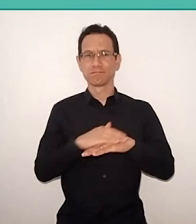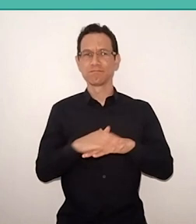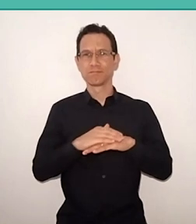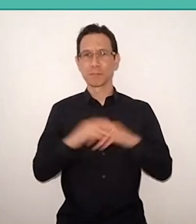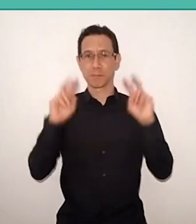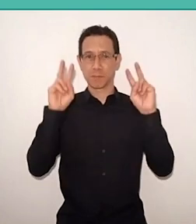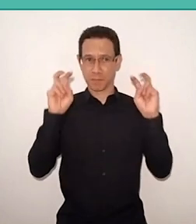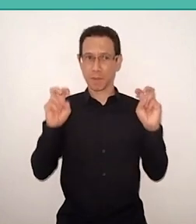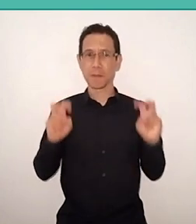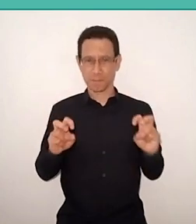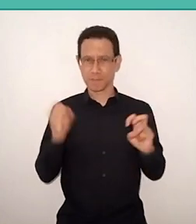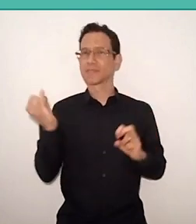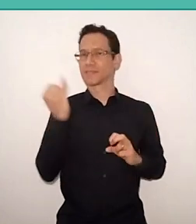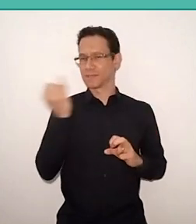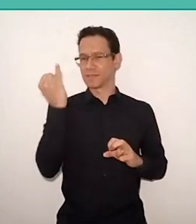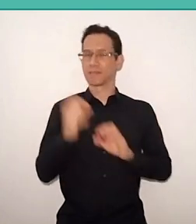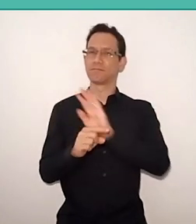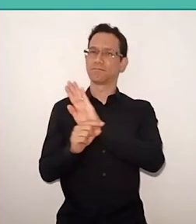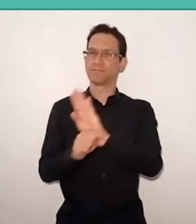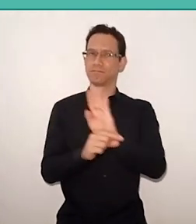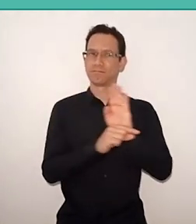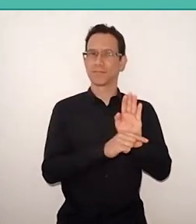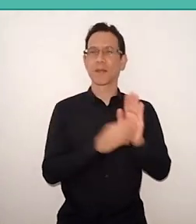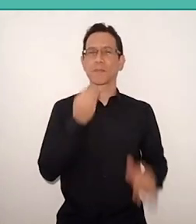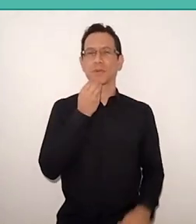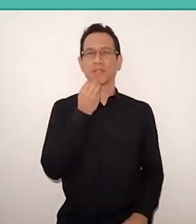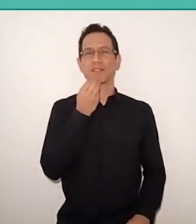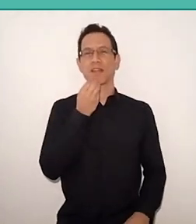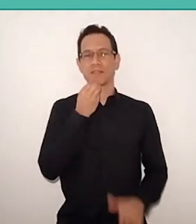and, with that, provide the opportunity with deepening.